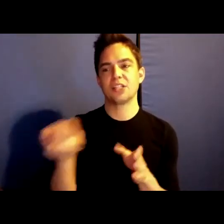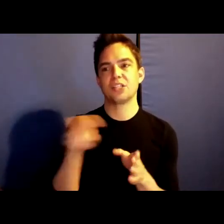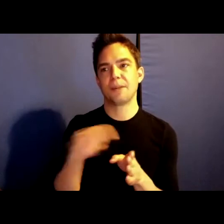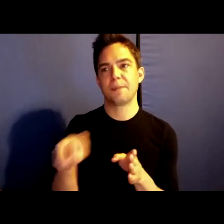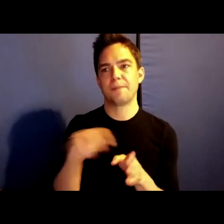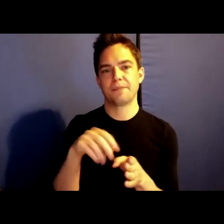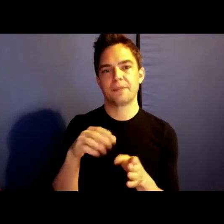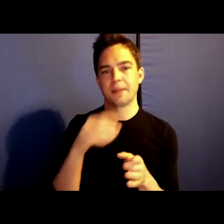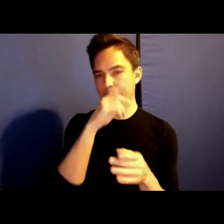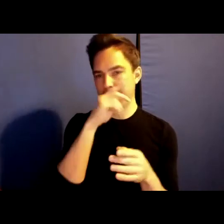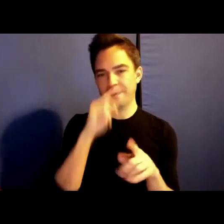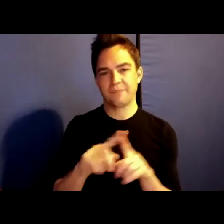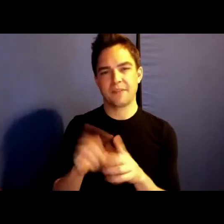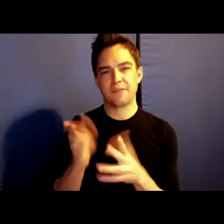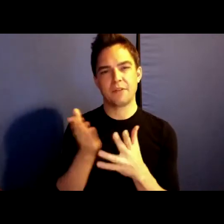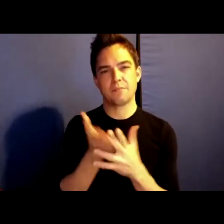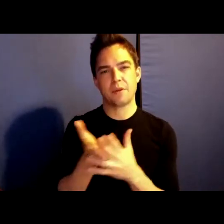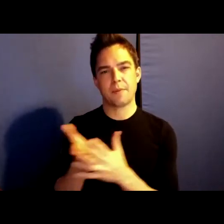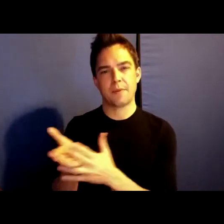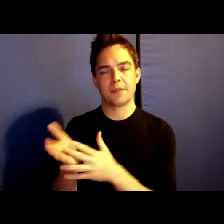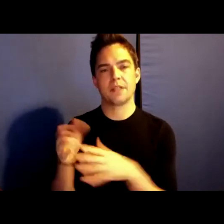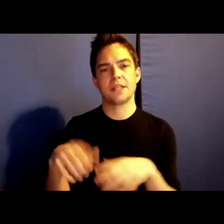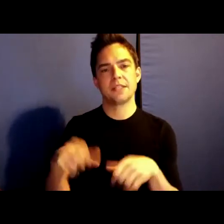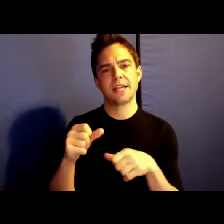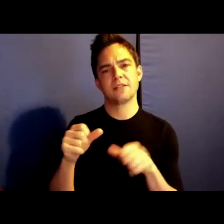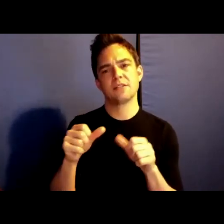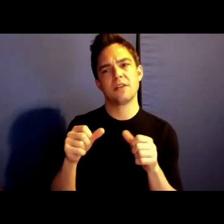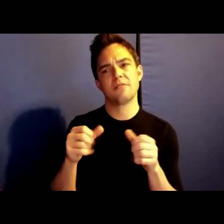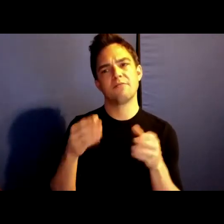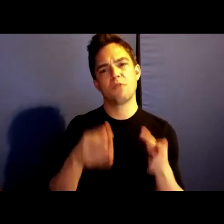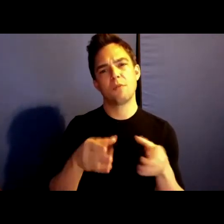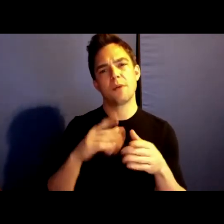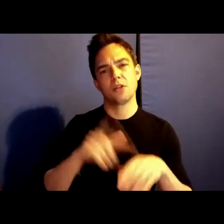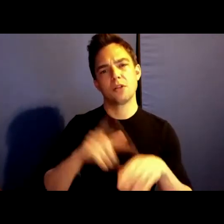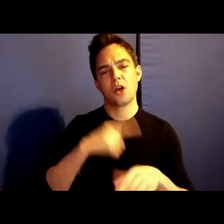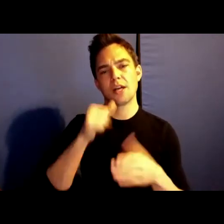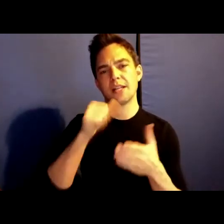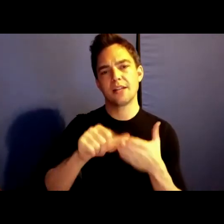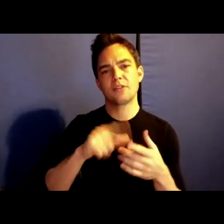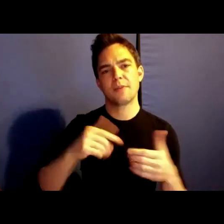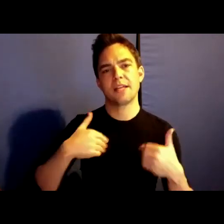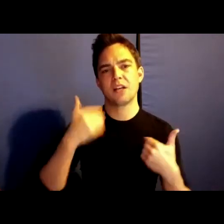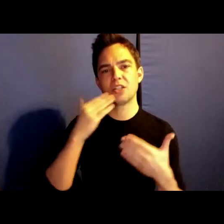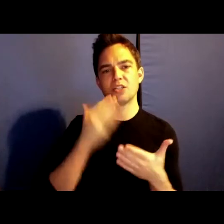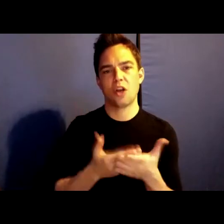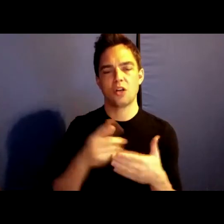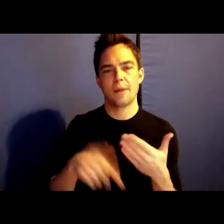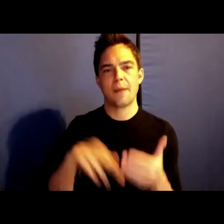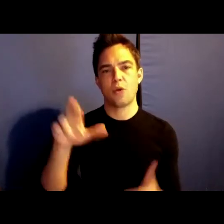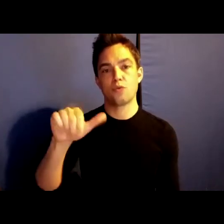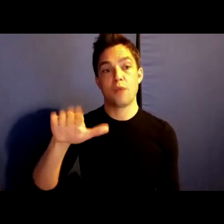Which some of you know it takes the form of a long letter to my young daughter about race,